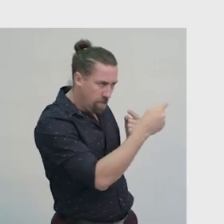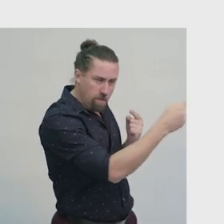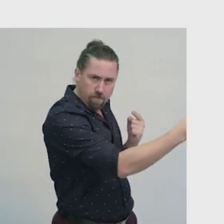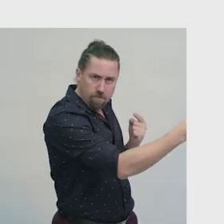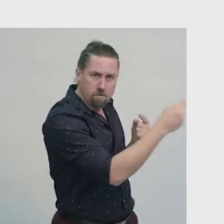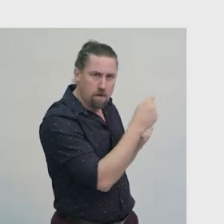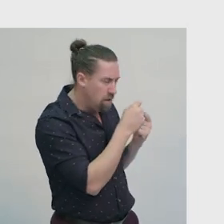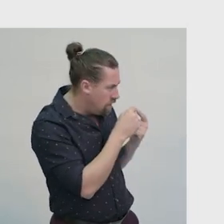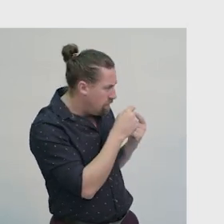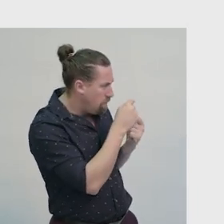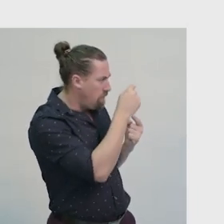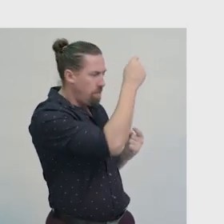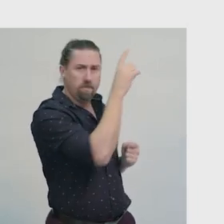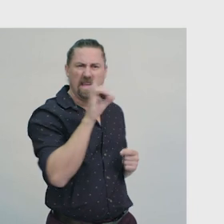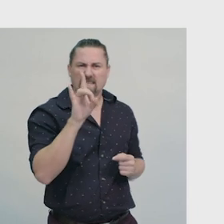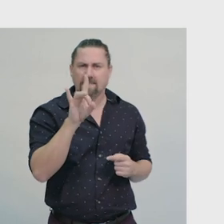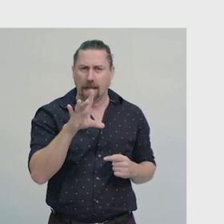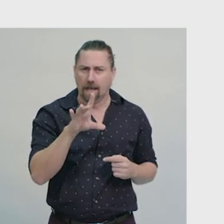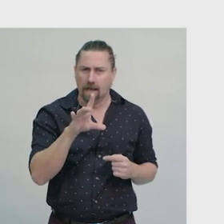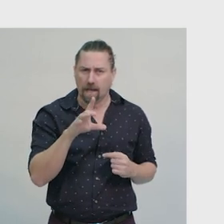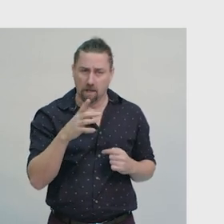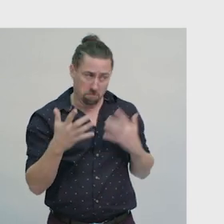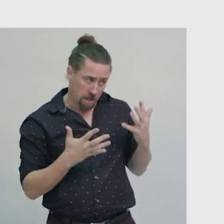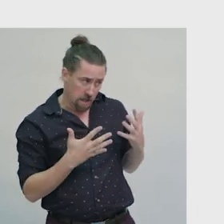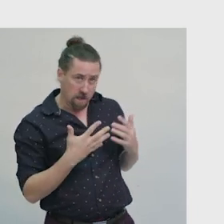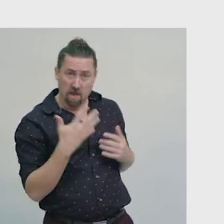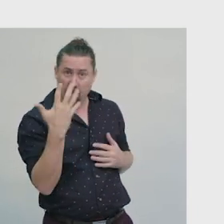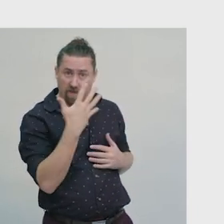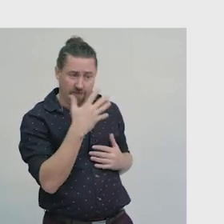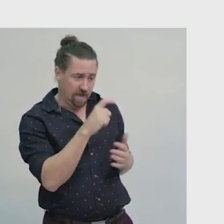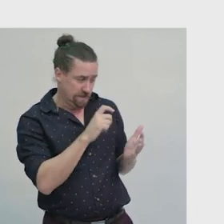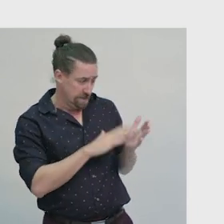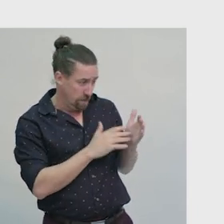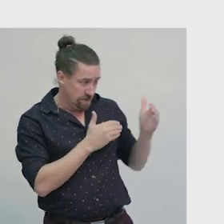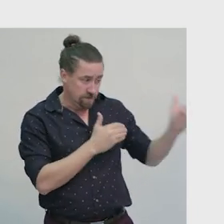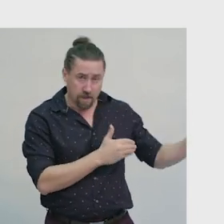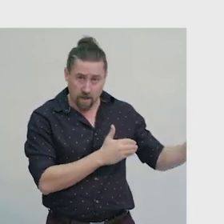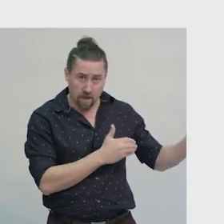and 10 squares along the width. This means it measures 15cm long,